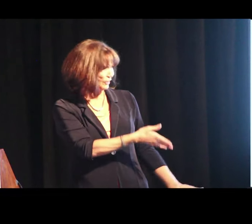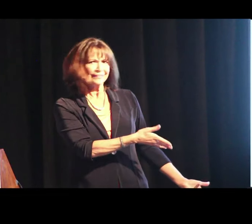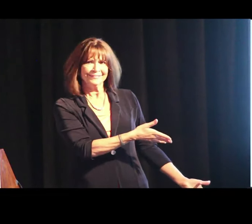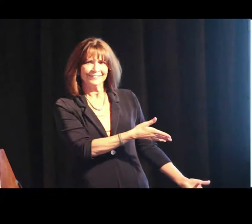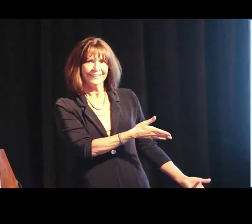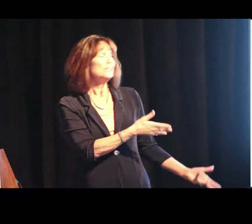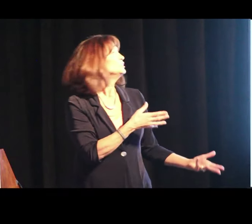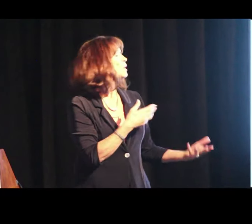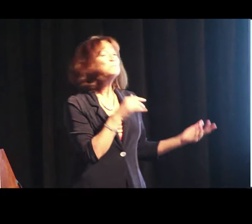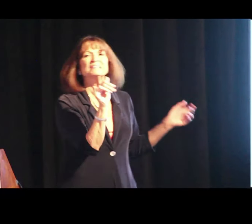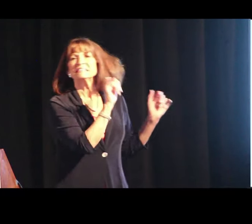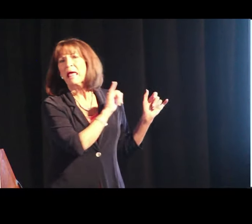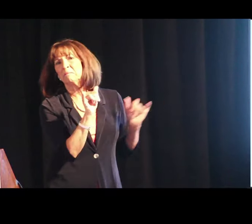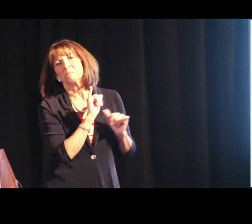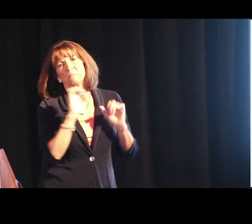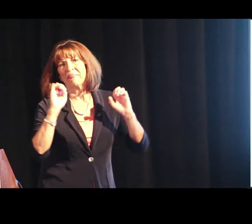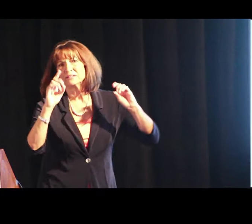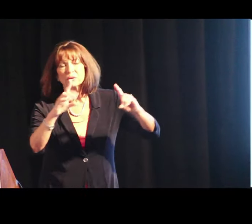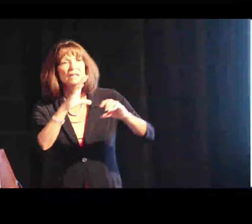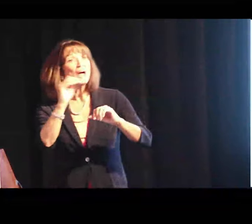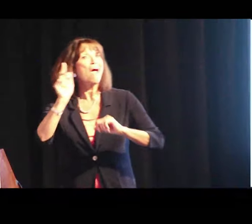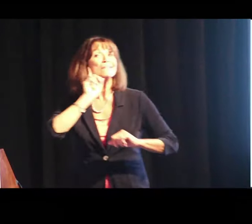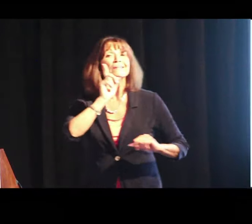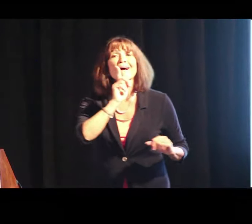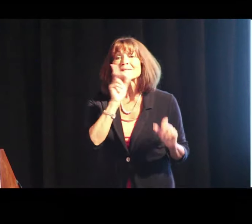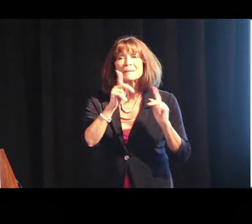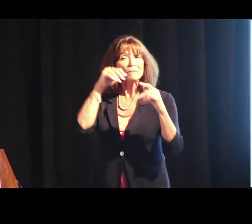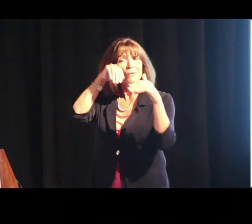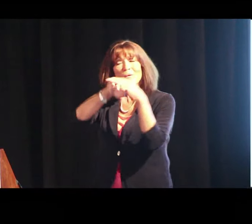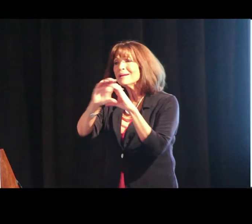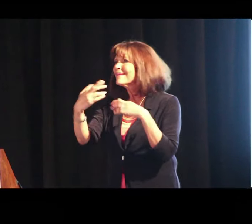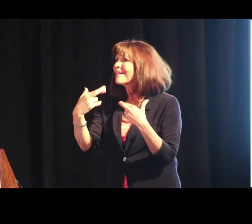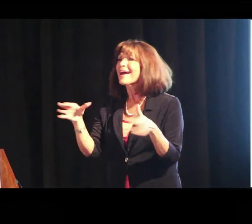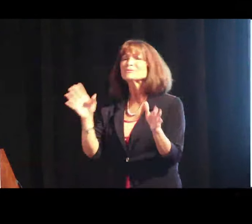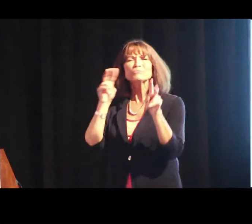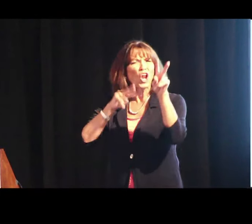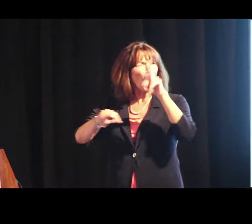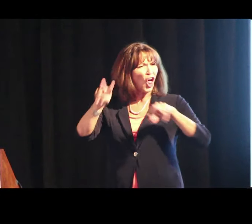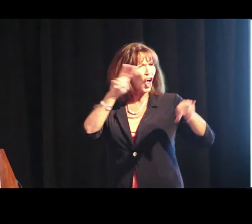So that person needs to be taught how to play the game. And that's the same thing